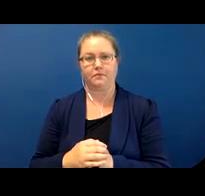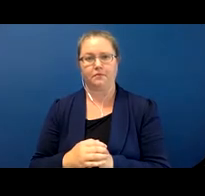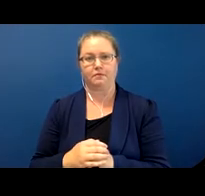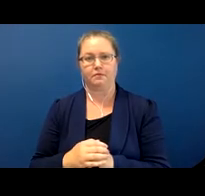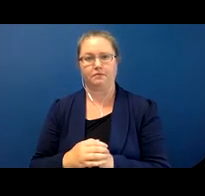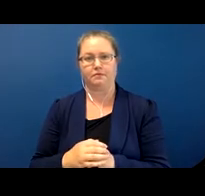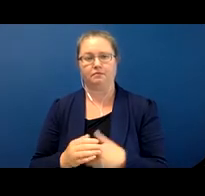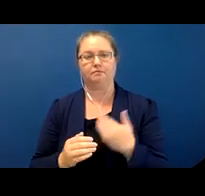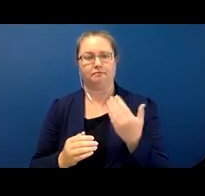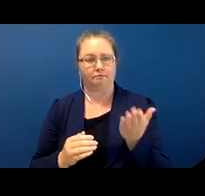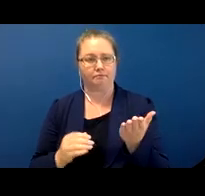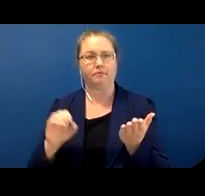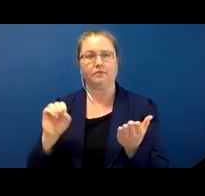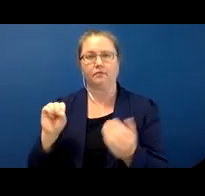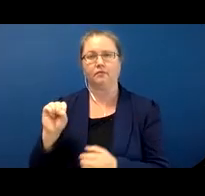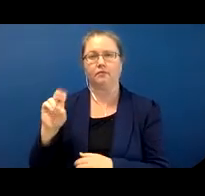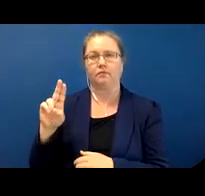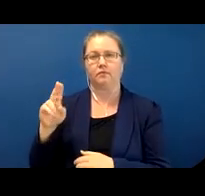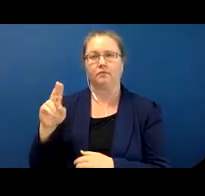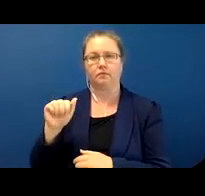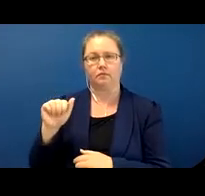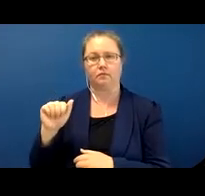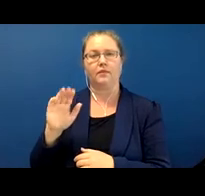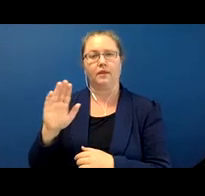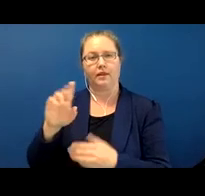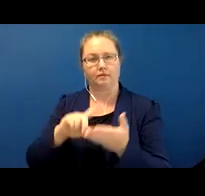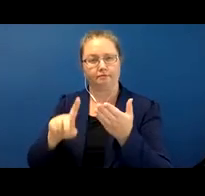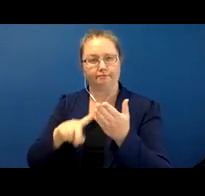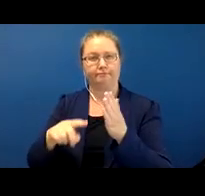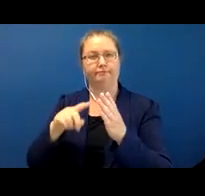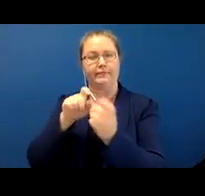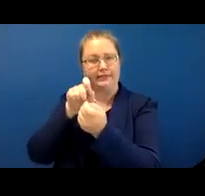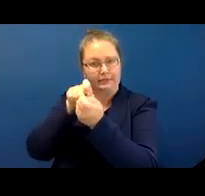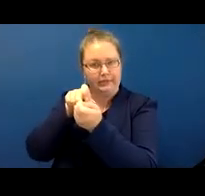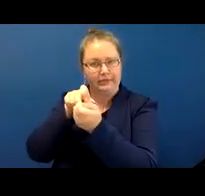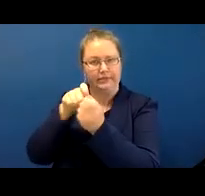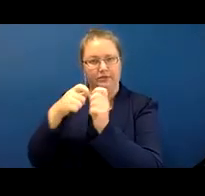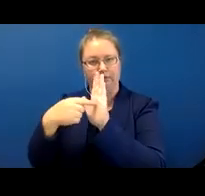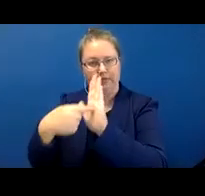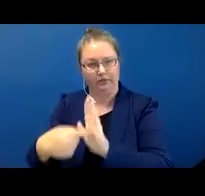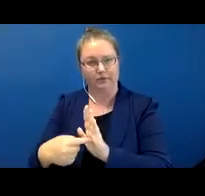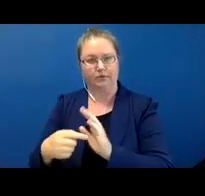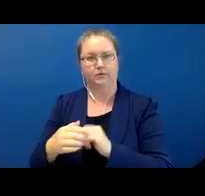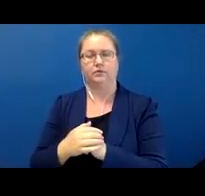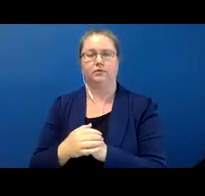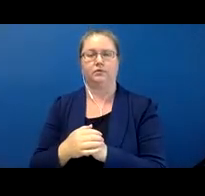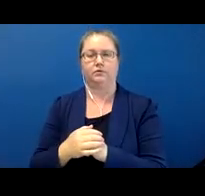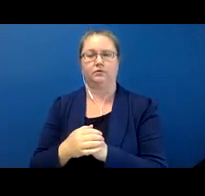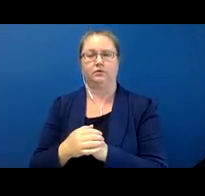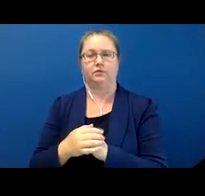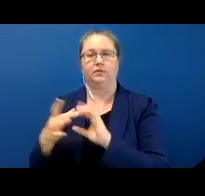Supalla gives a more specific example, where he uses - actually going back to the Allan